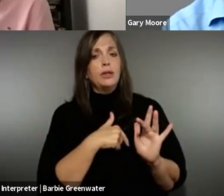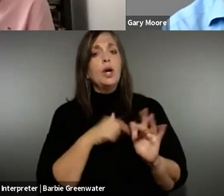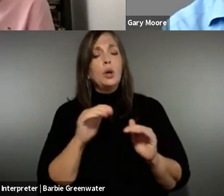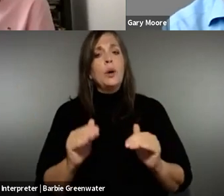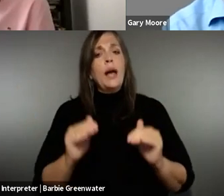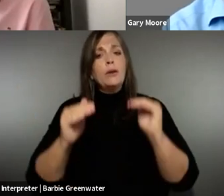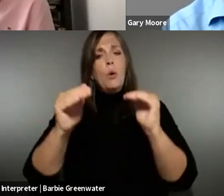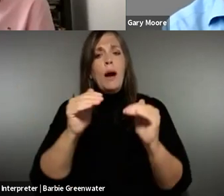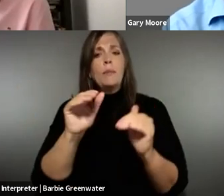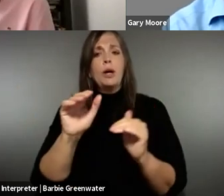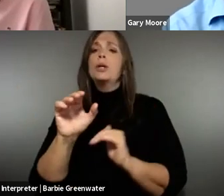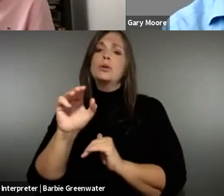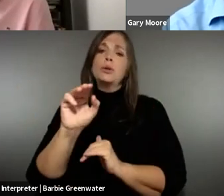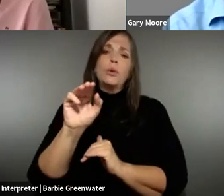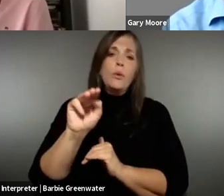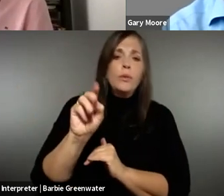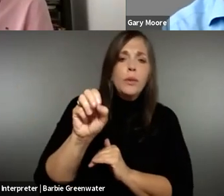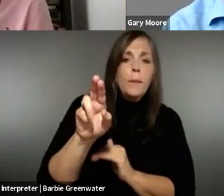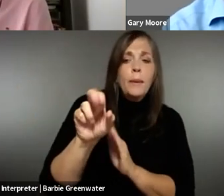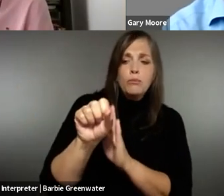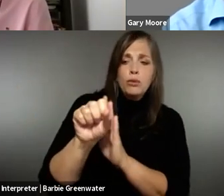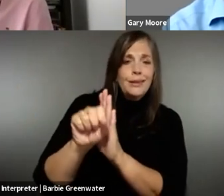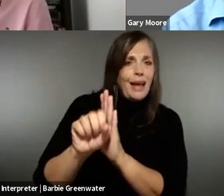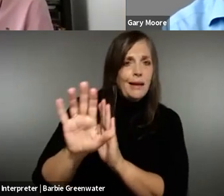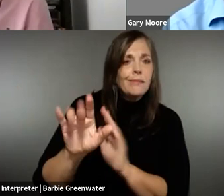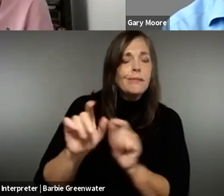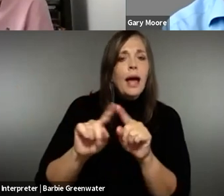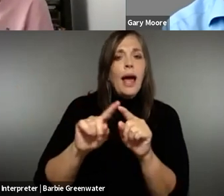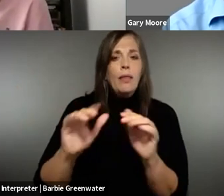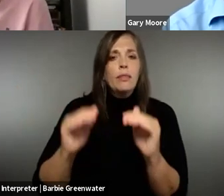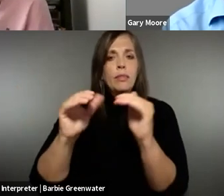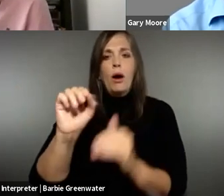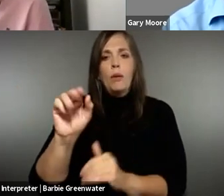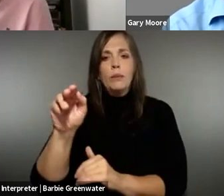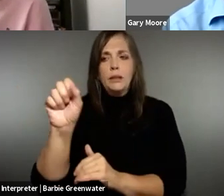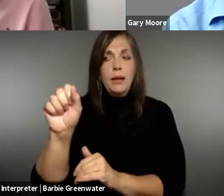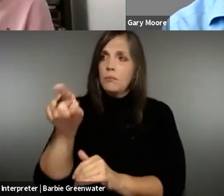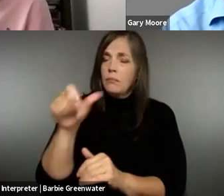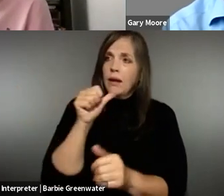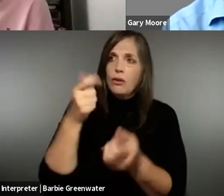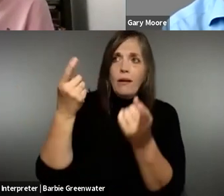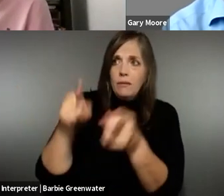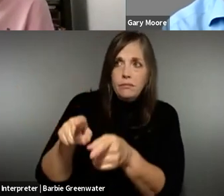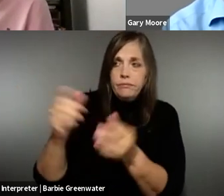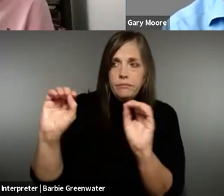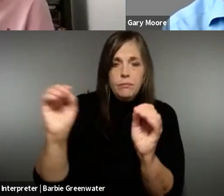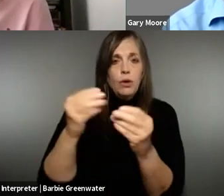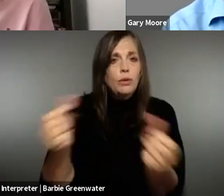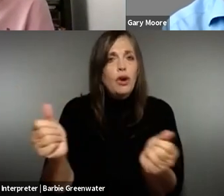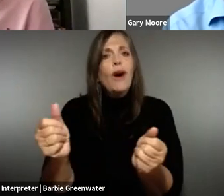about such a case. Normally you would go out through the member state, exactly as you did, monitoring body, ombudsman, but then you can contact